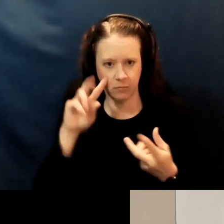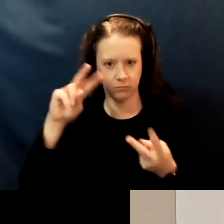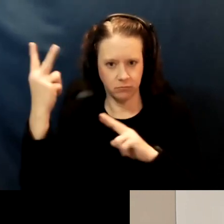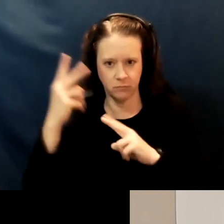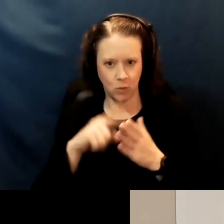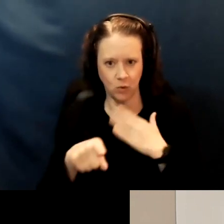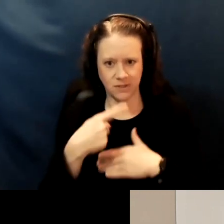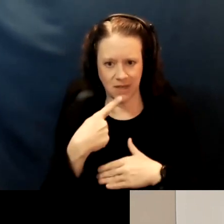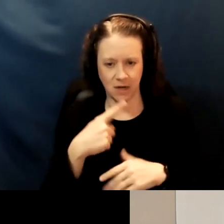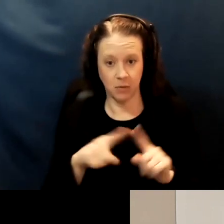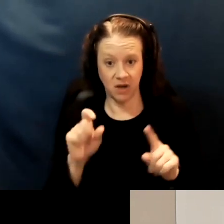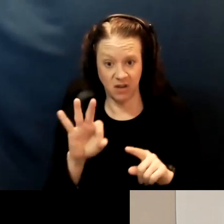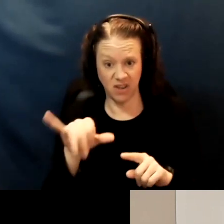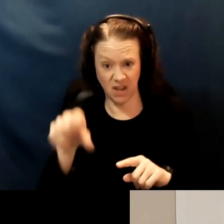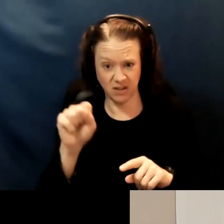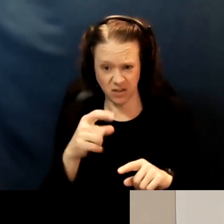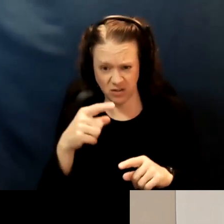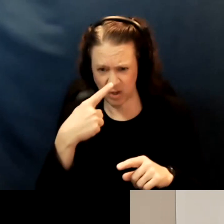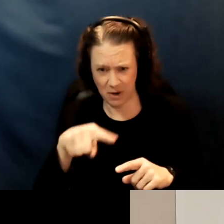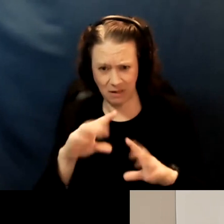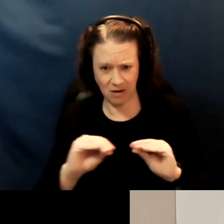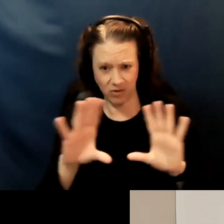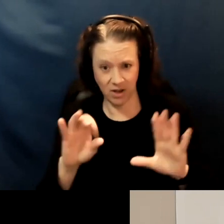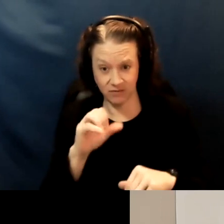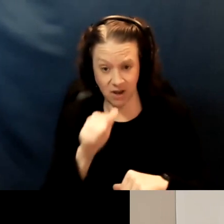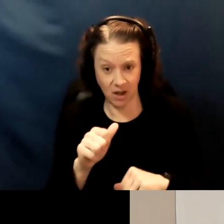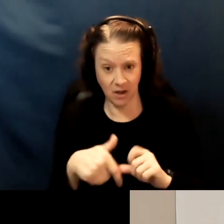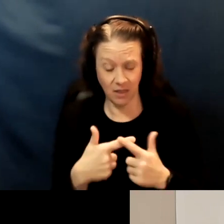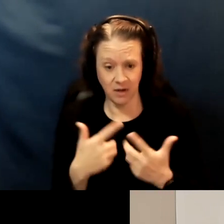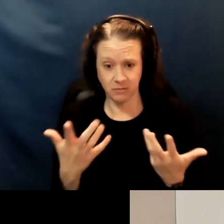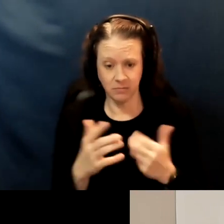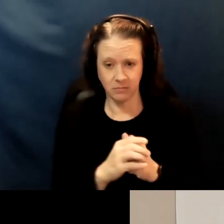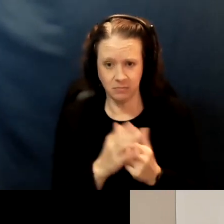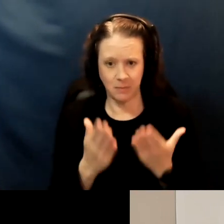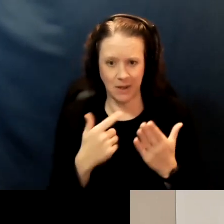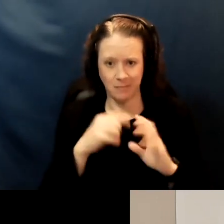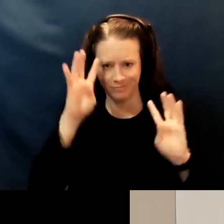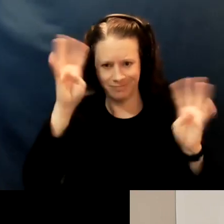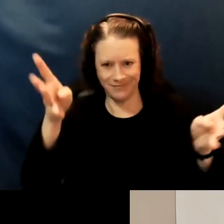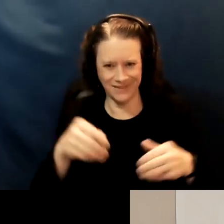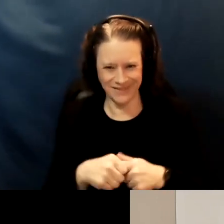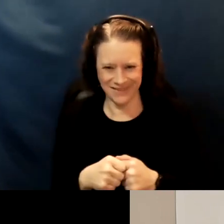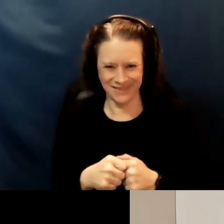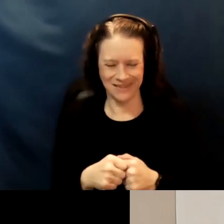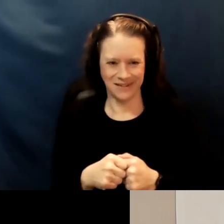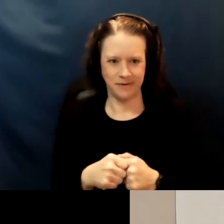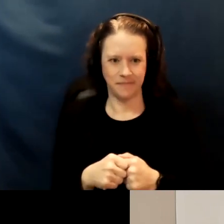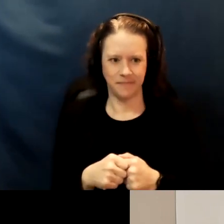but if, so, if you could clarify, if not, then maybe I'm making things up. (Leah chuckles) Yeah.